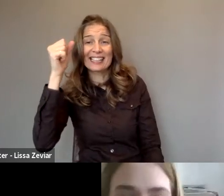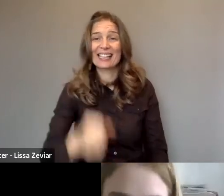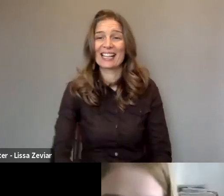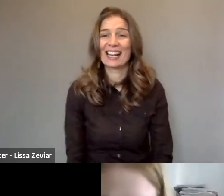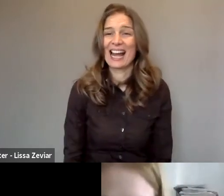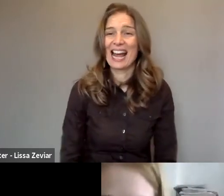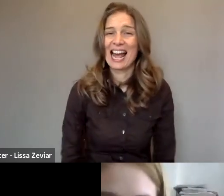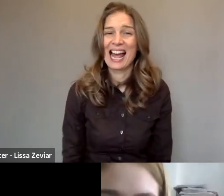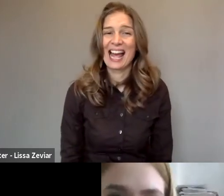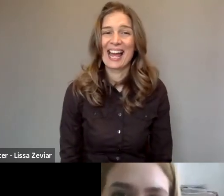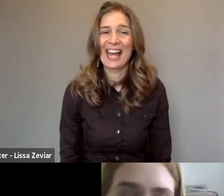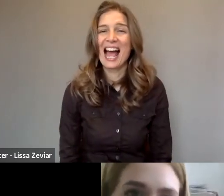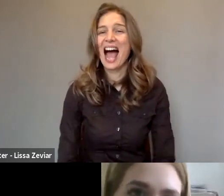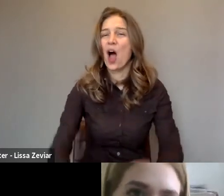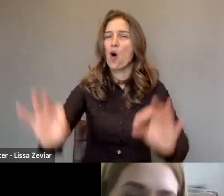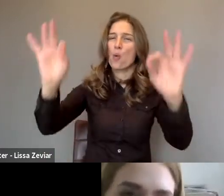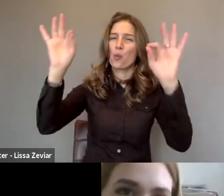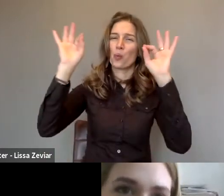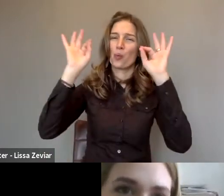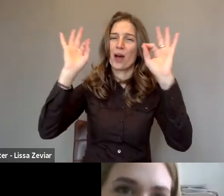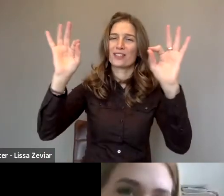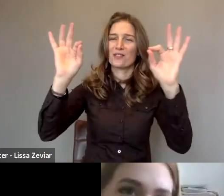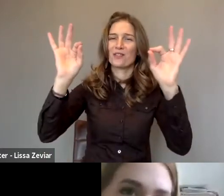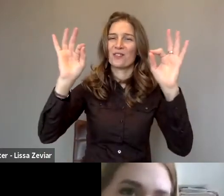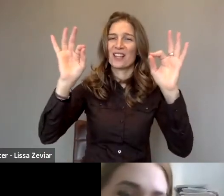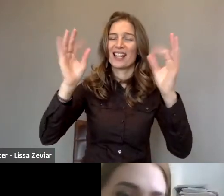This is wonderful. Welcome to the webinar.